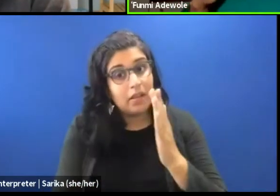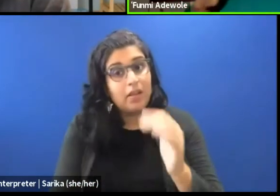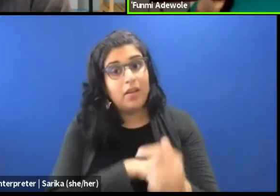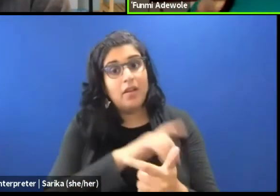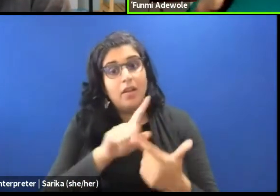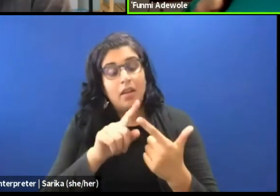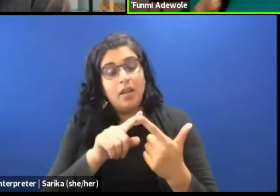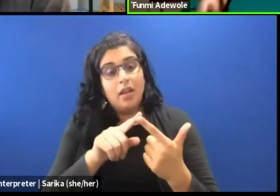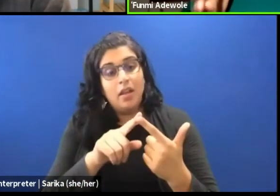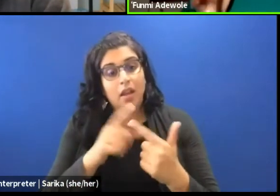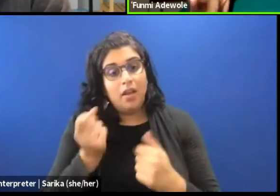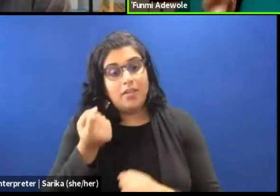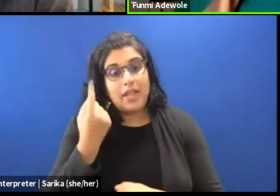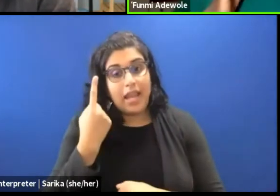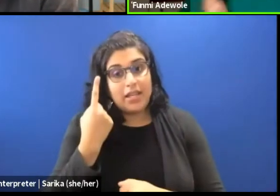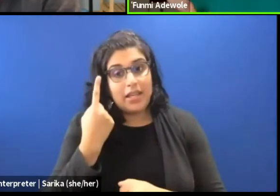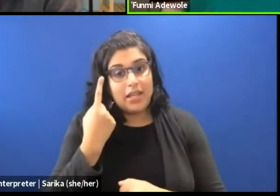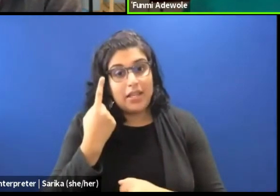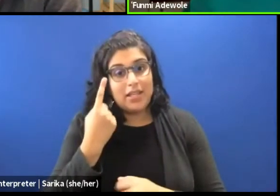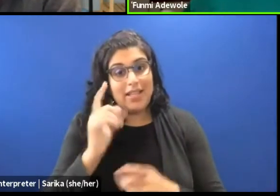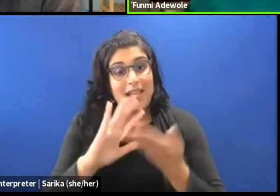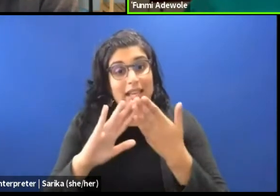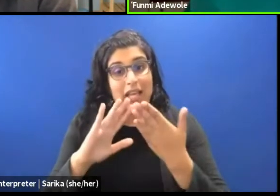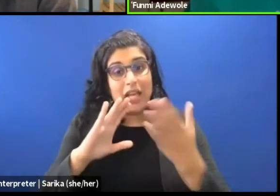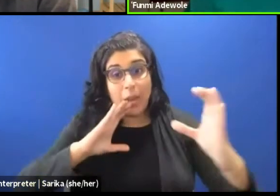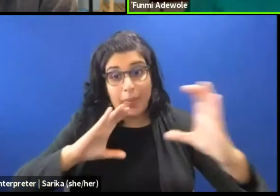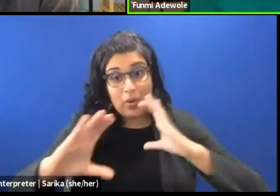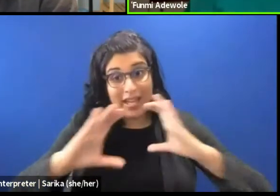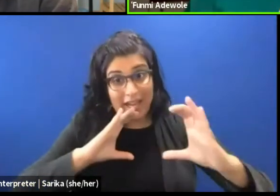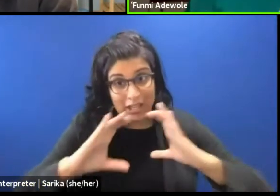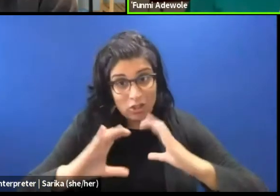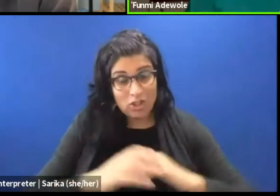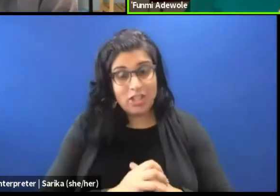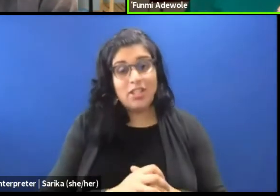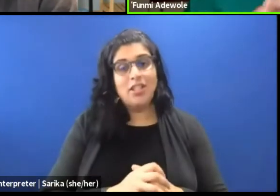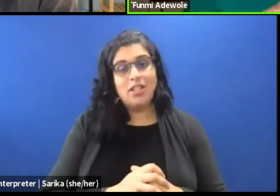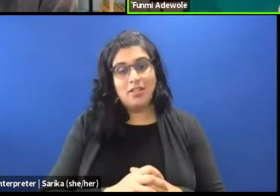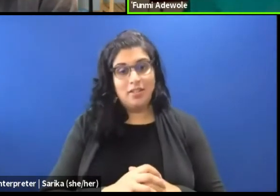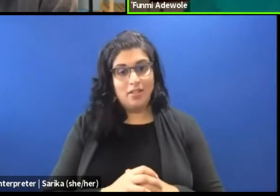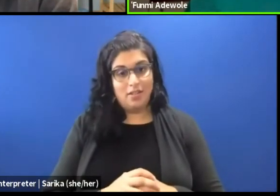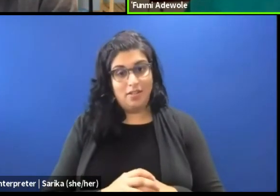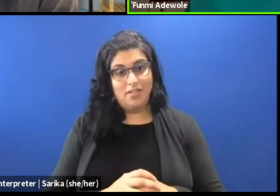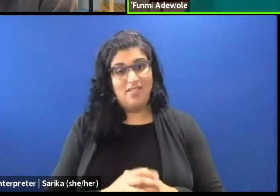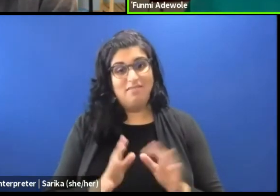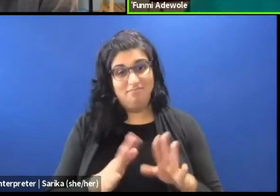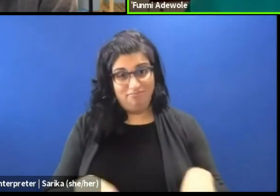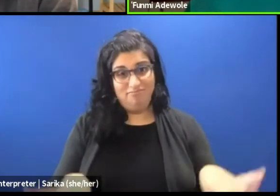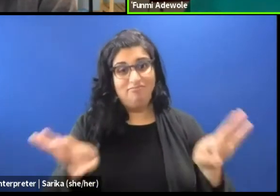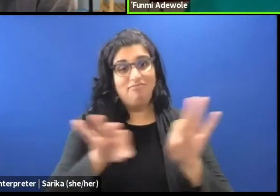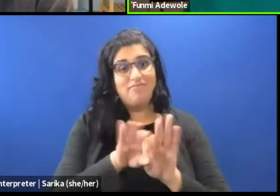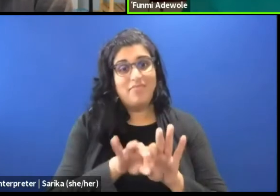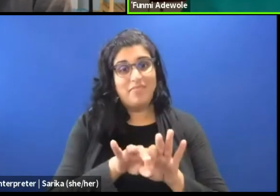I think it is understanding communication. I think that is the key dramaturgical skill.